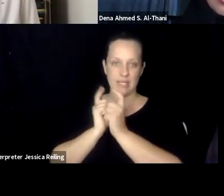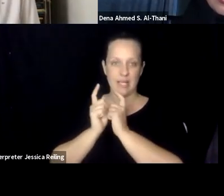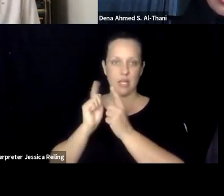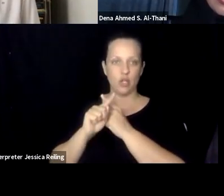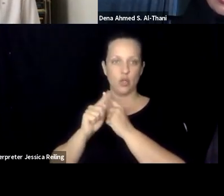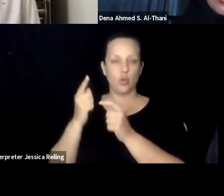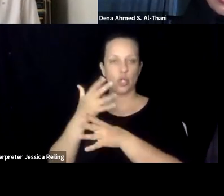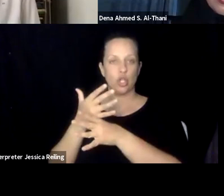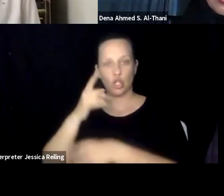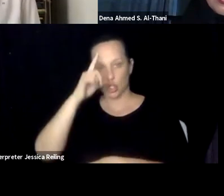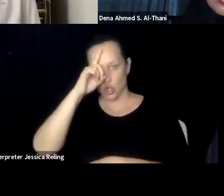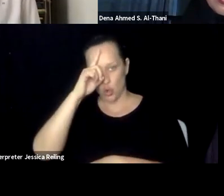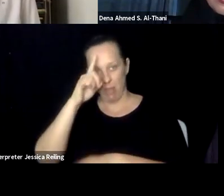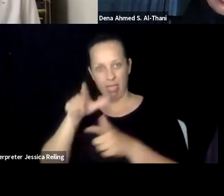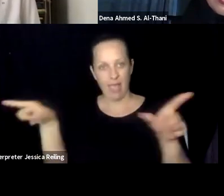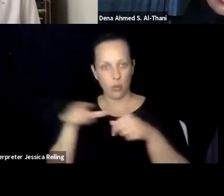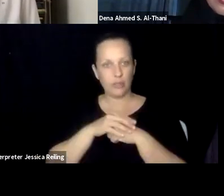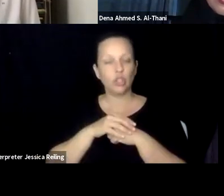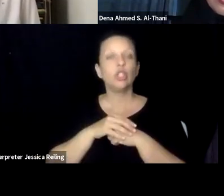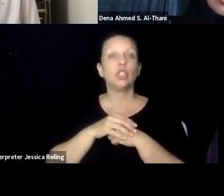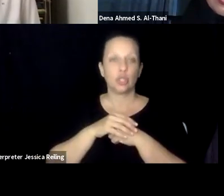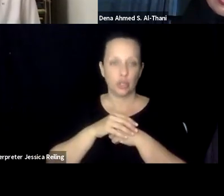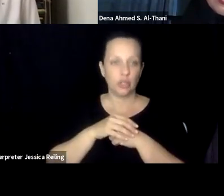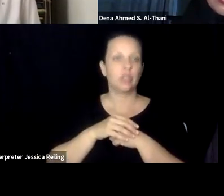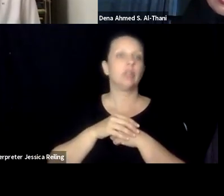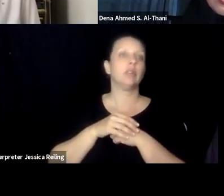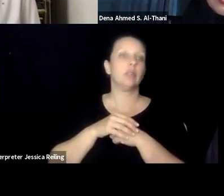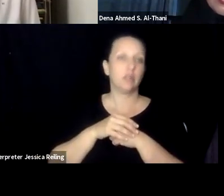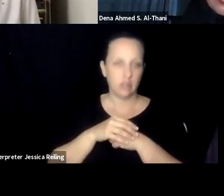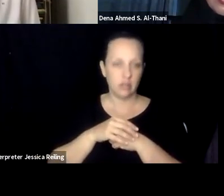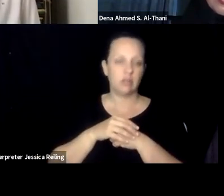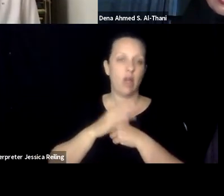that program, and with -- I've been personally involved in translating